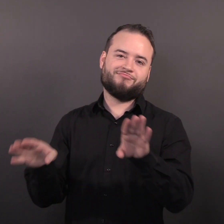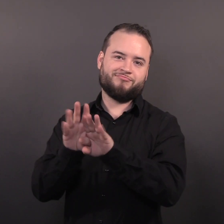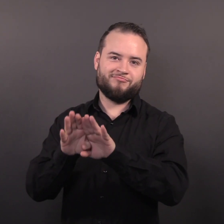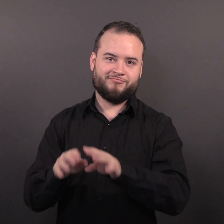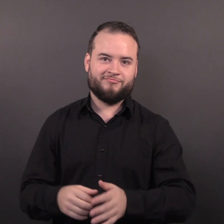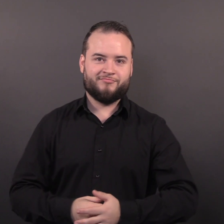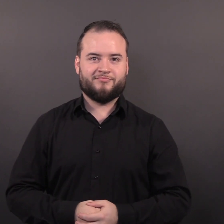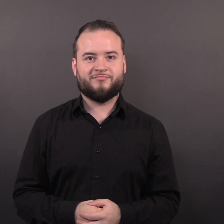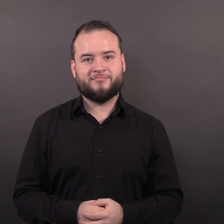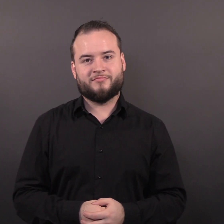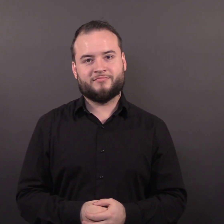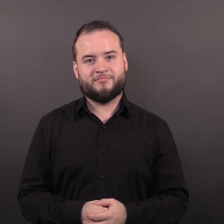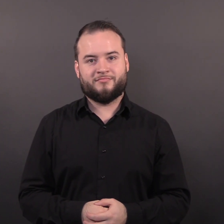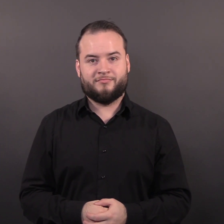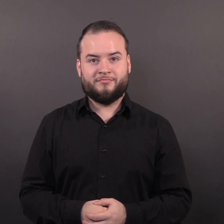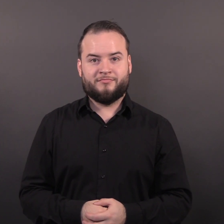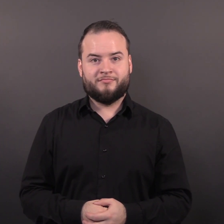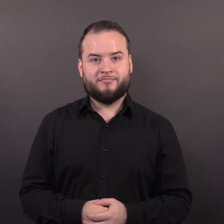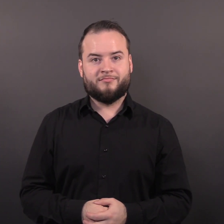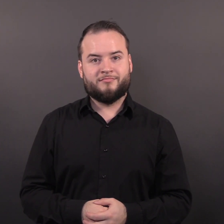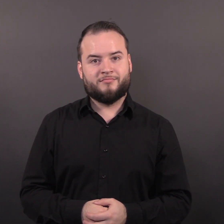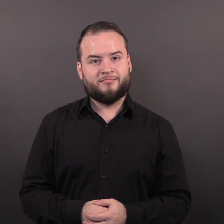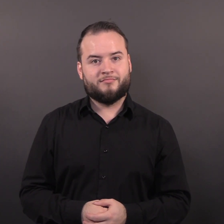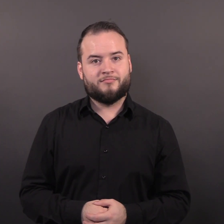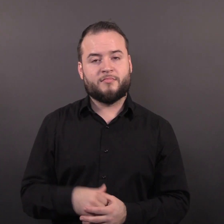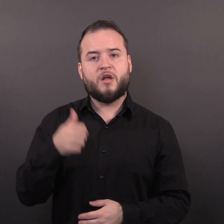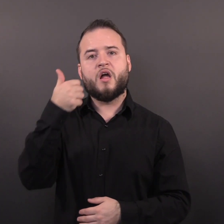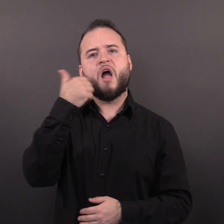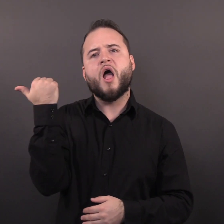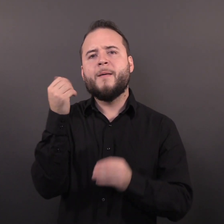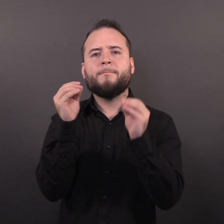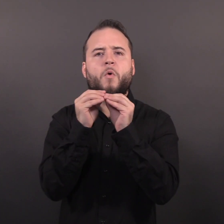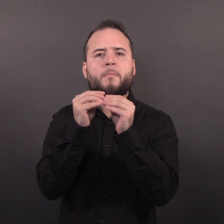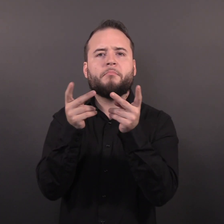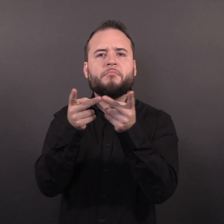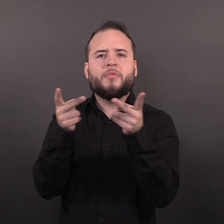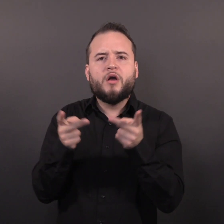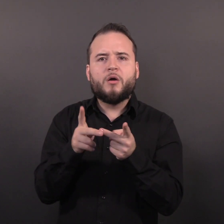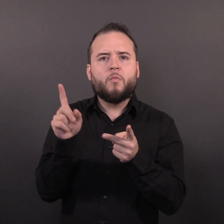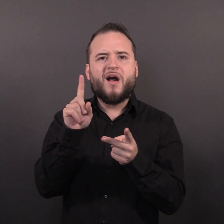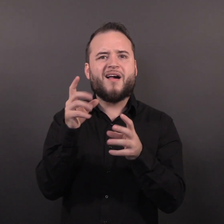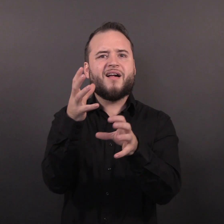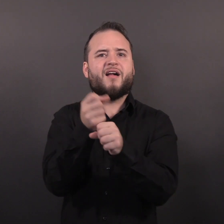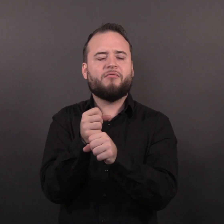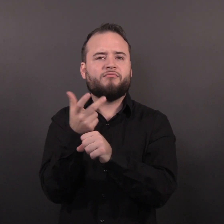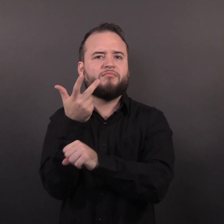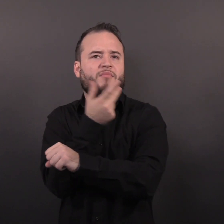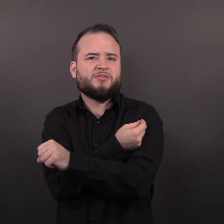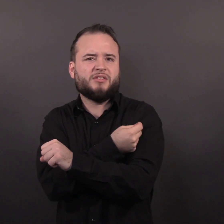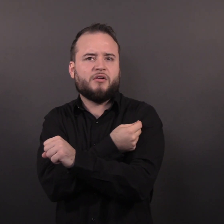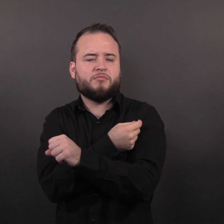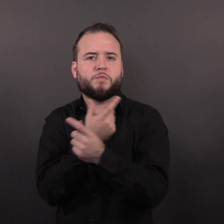Friday from 1-8 p.m.) through Dec. 30. For additional places to get a COVID-19 vaccine,